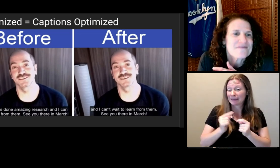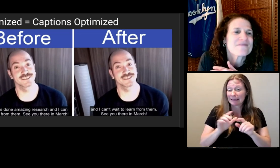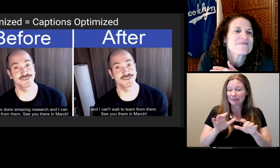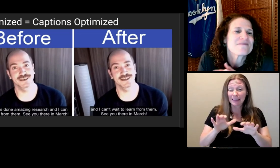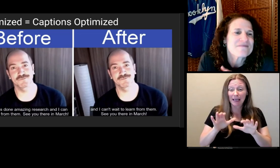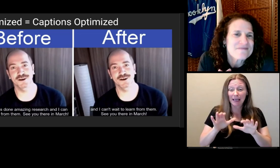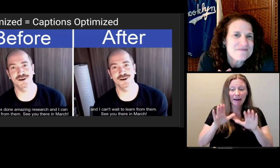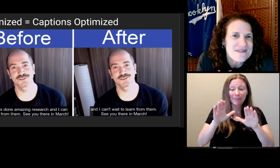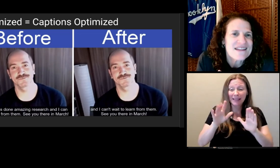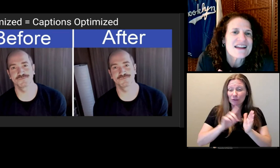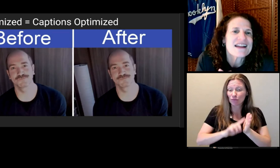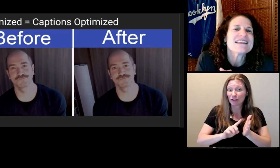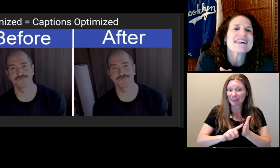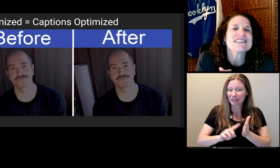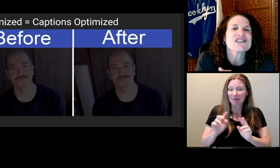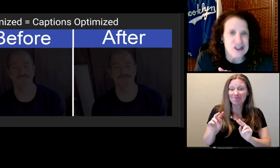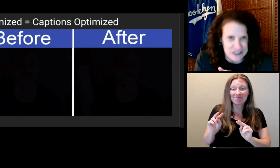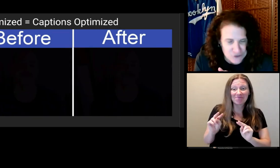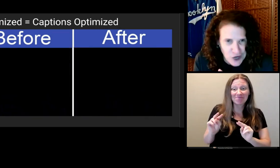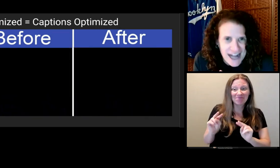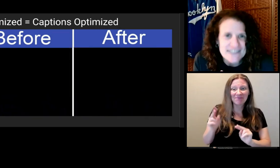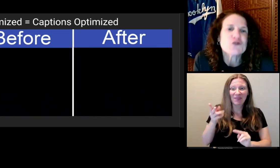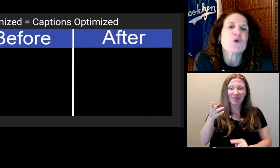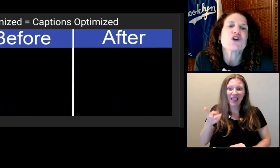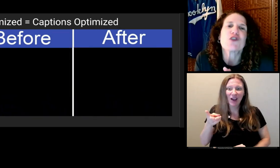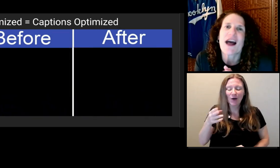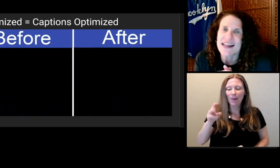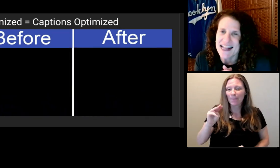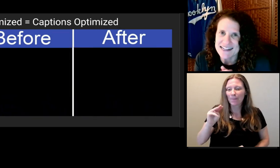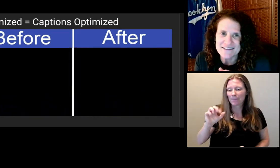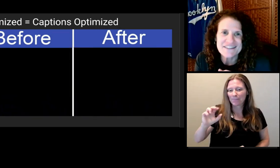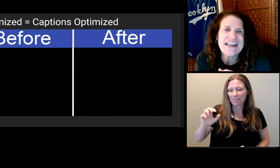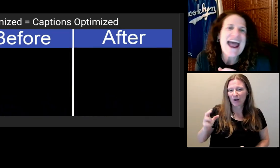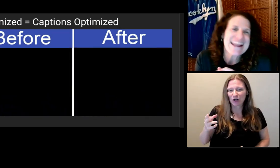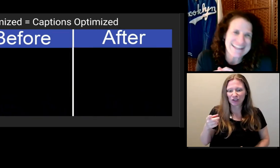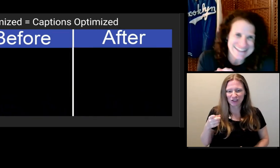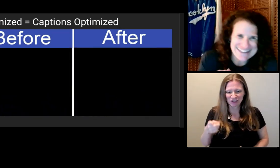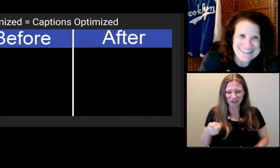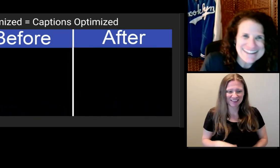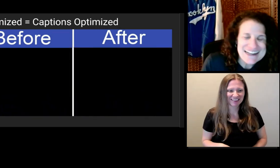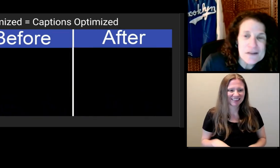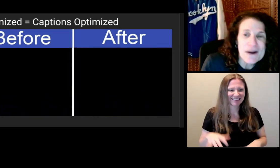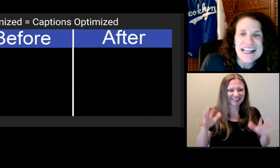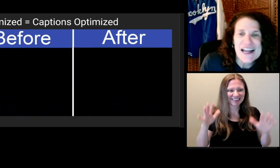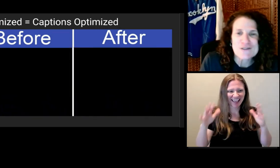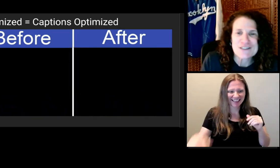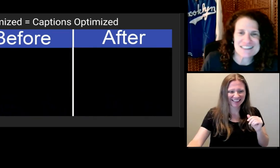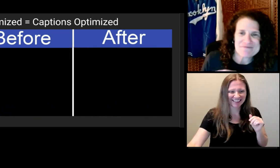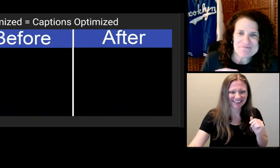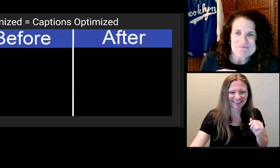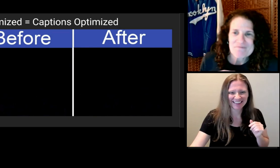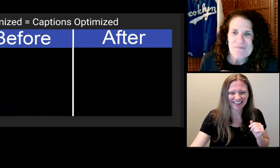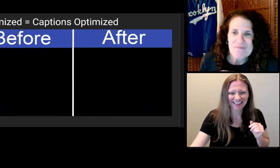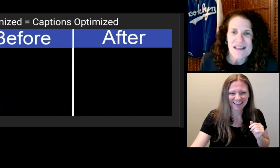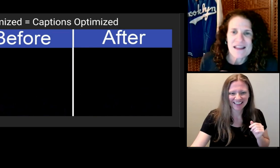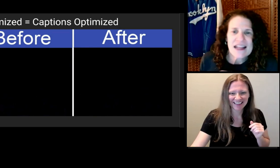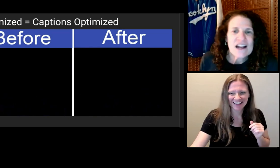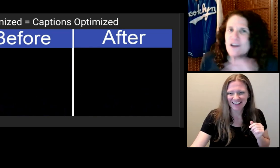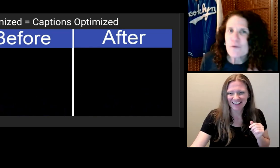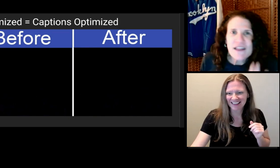See you there in March! Shorter line lengths. Yay! Anybody else? The position makes a huge difference.